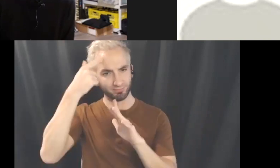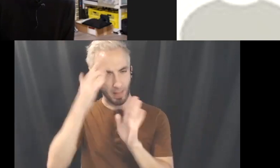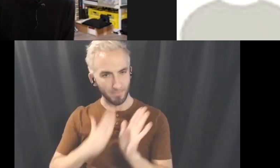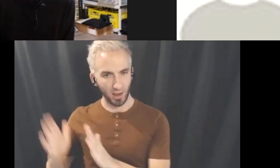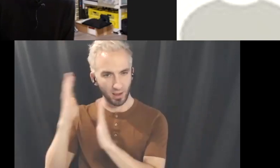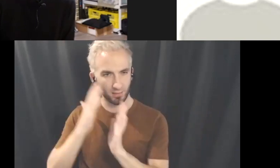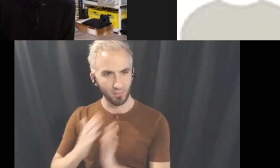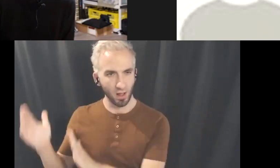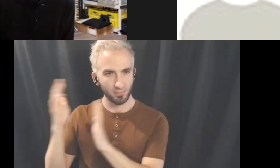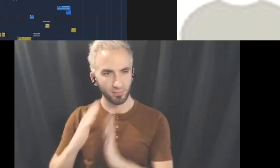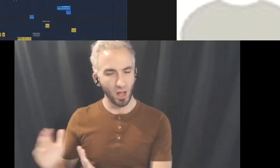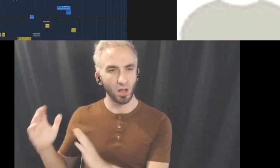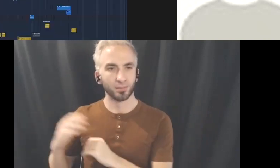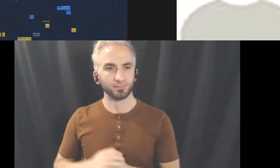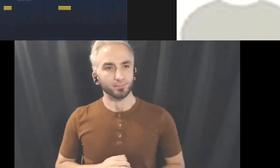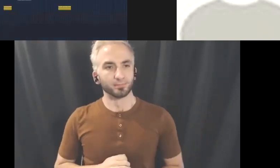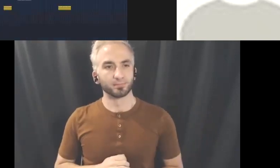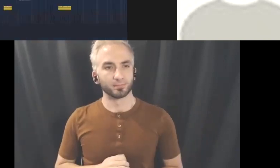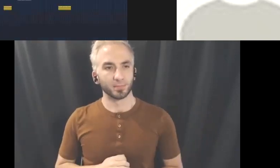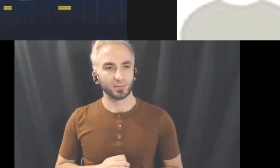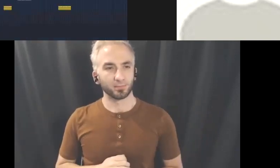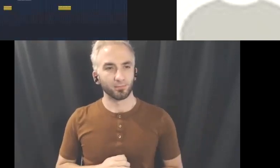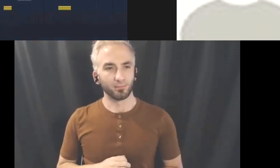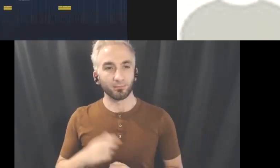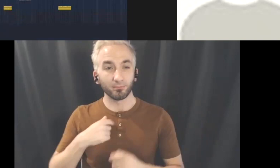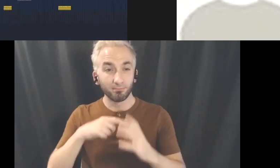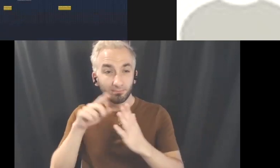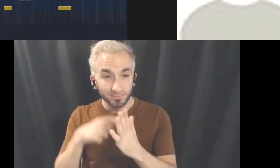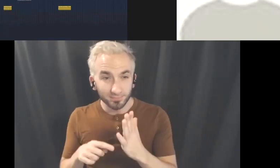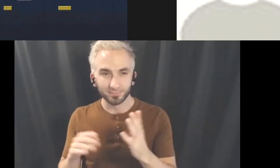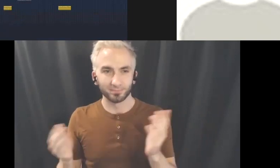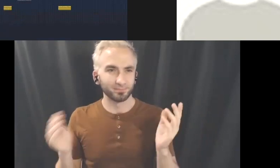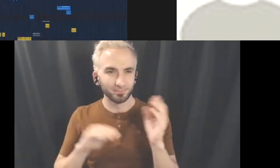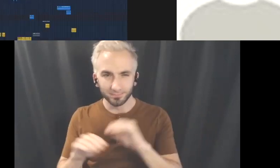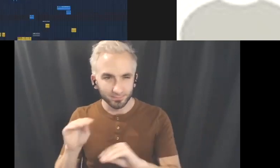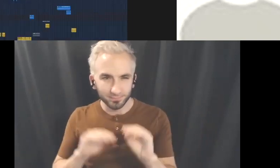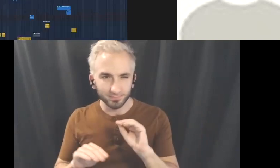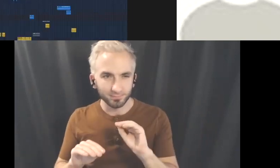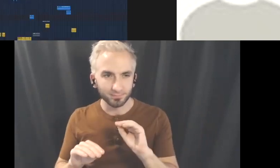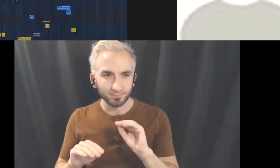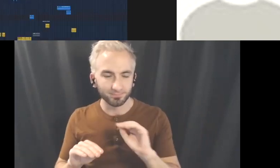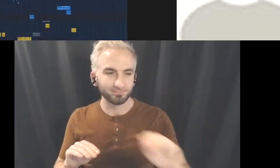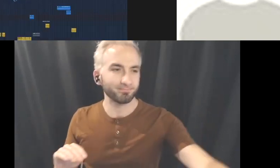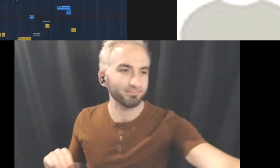occur and I remember that part and then when I import the audio into the Logic Pro I slice